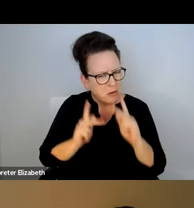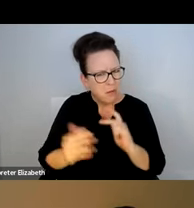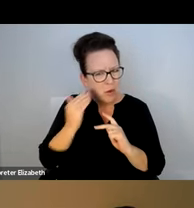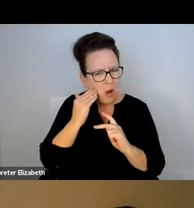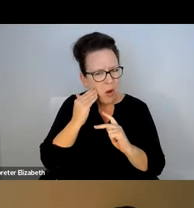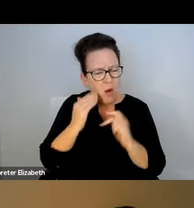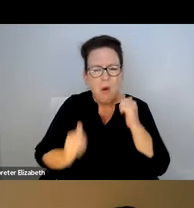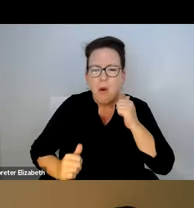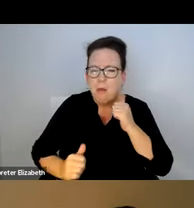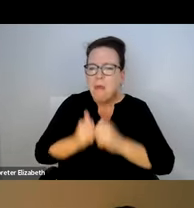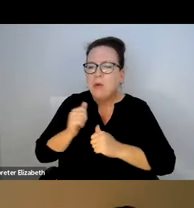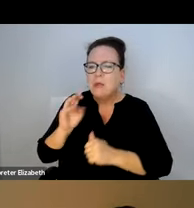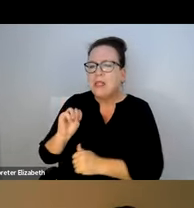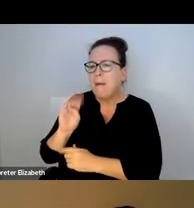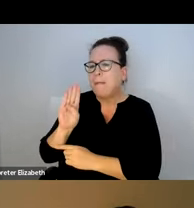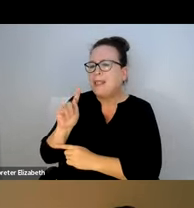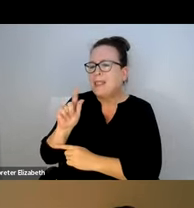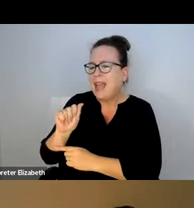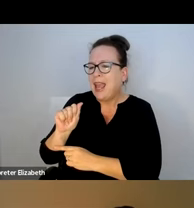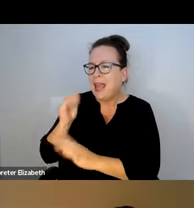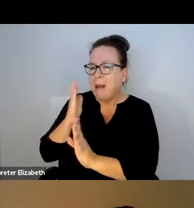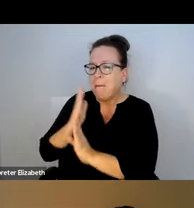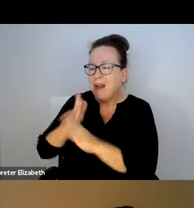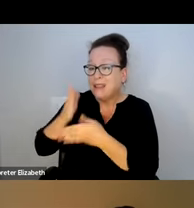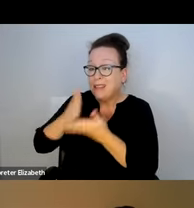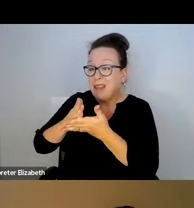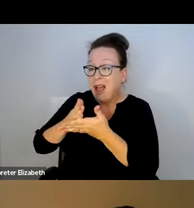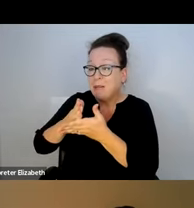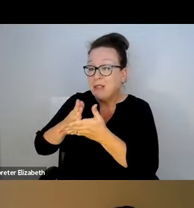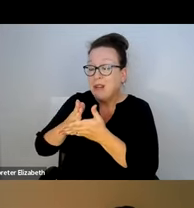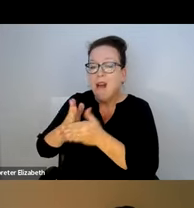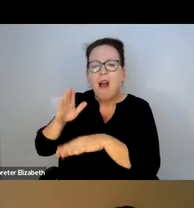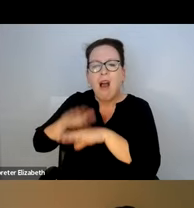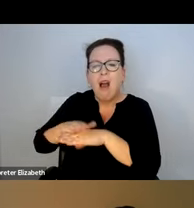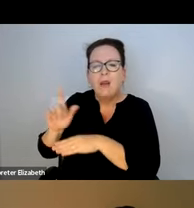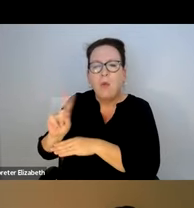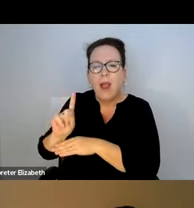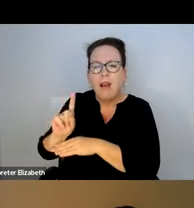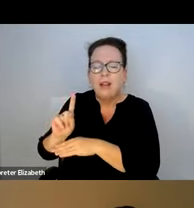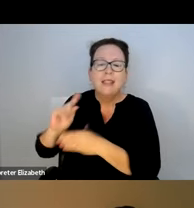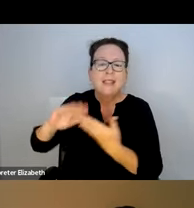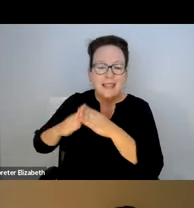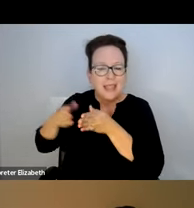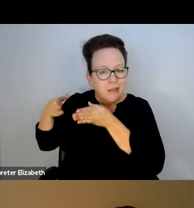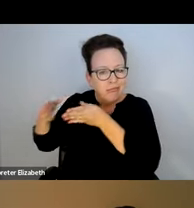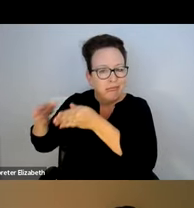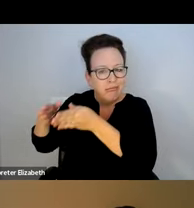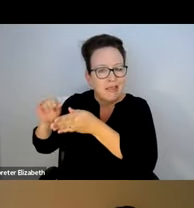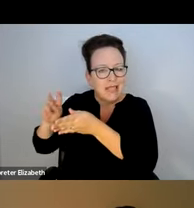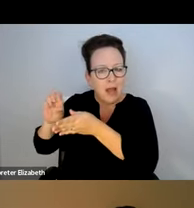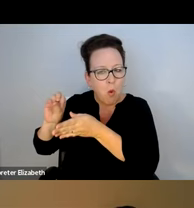WHEN IT COMES TO BUS STOPS, AS I THINK MOST FOLKS KNOW, THE VAST MAJORITY OF MBTA BUS STOPS ARE